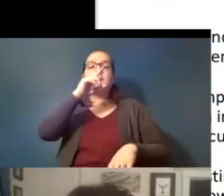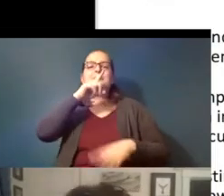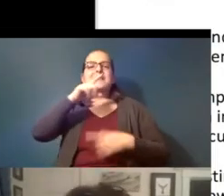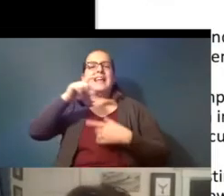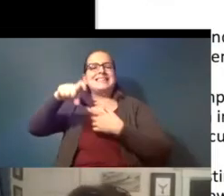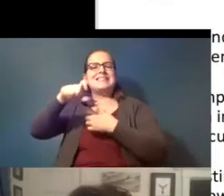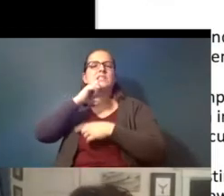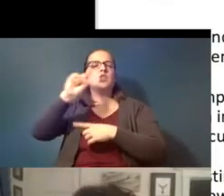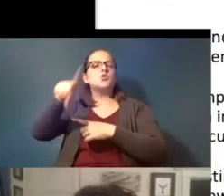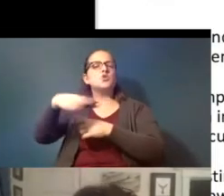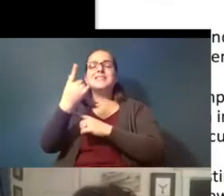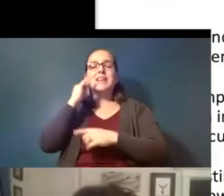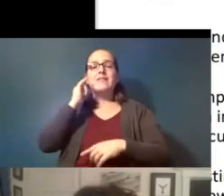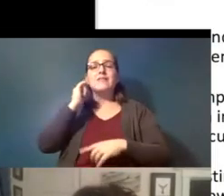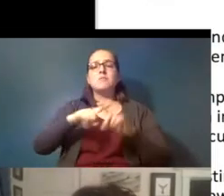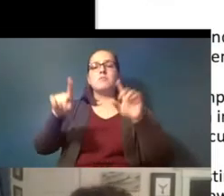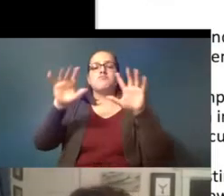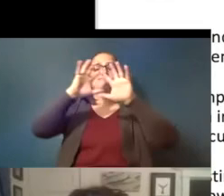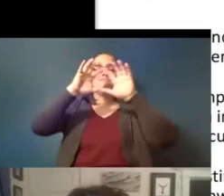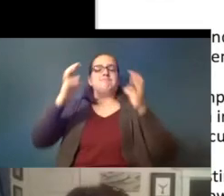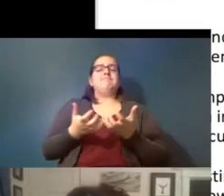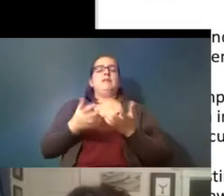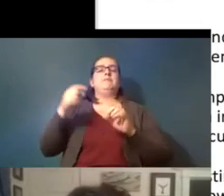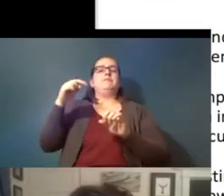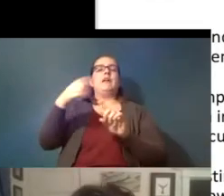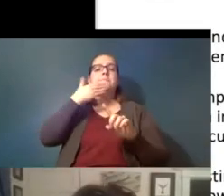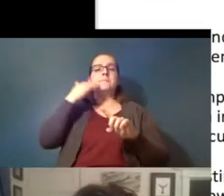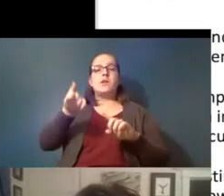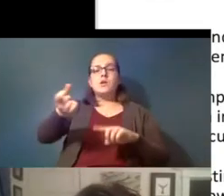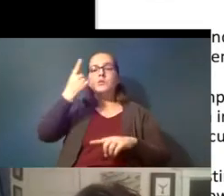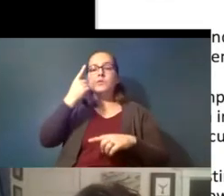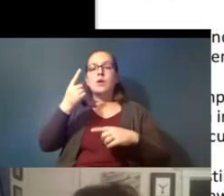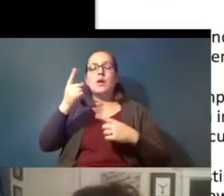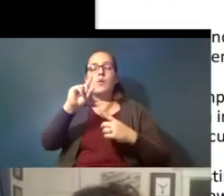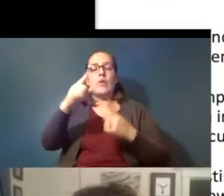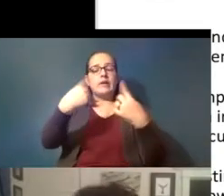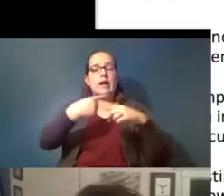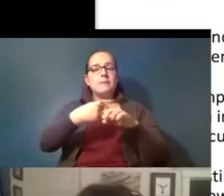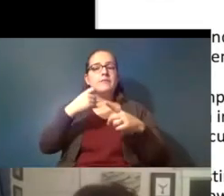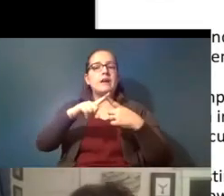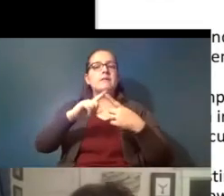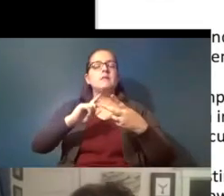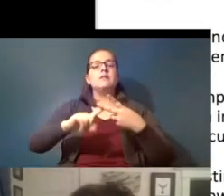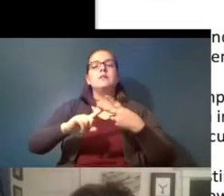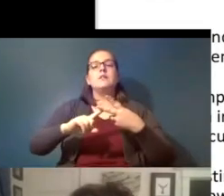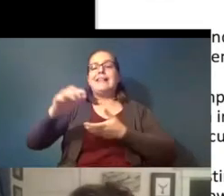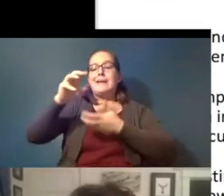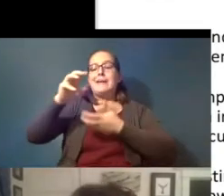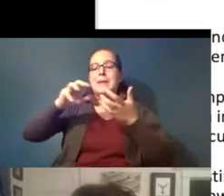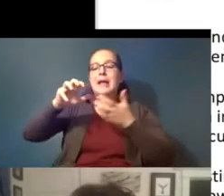california but globally or to better understand sources to understand mixtures none of us are